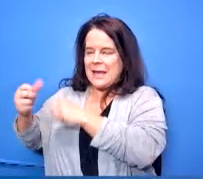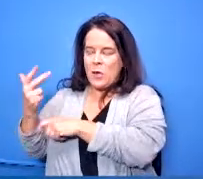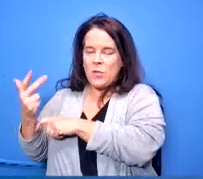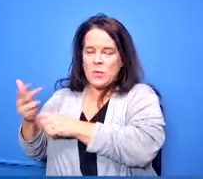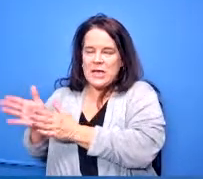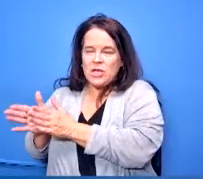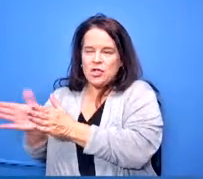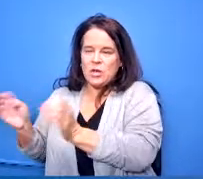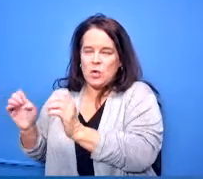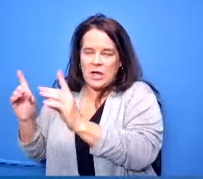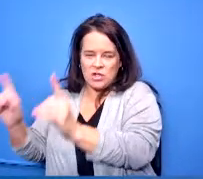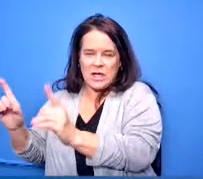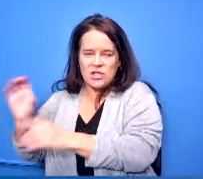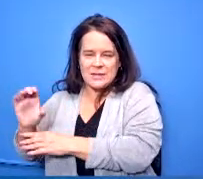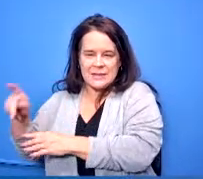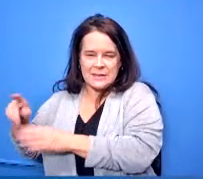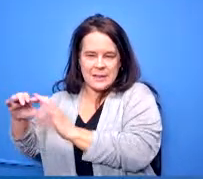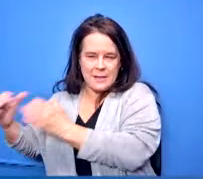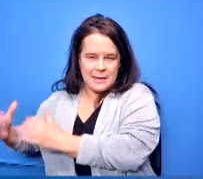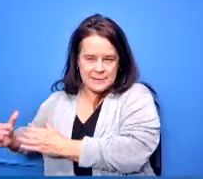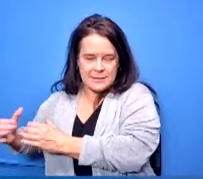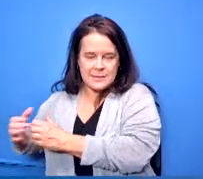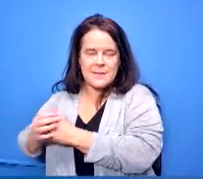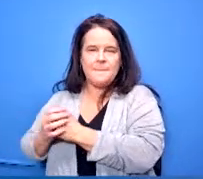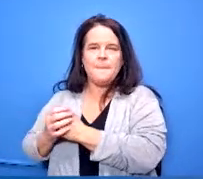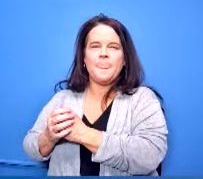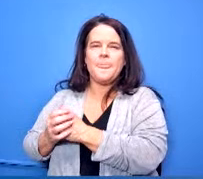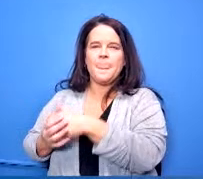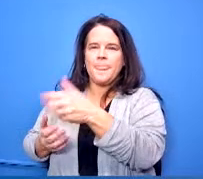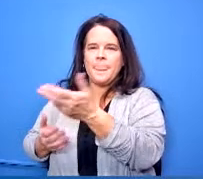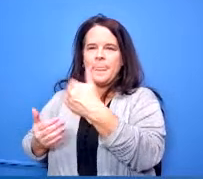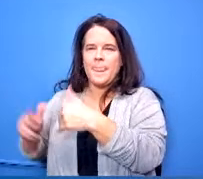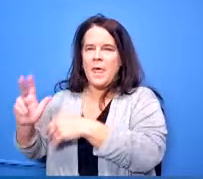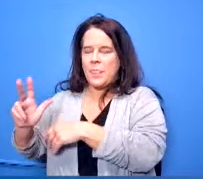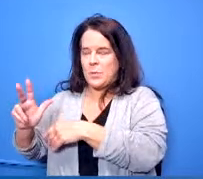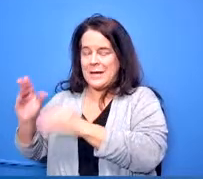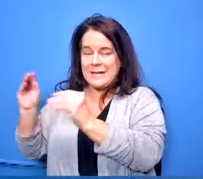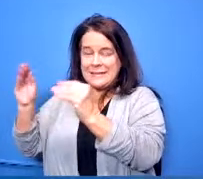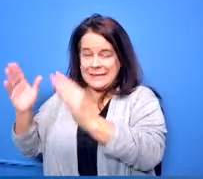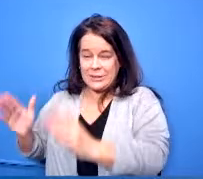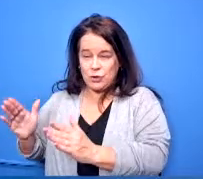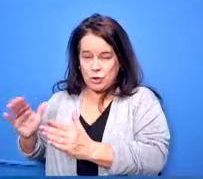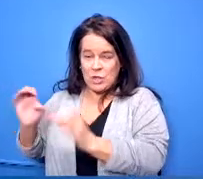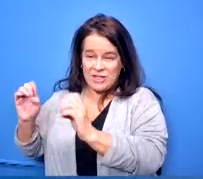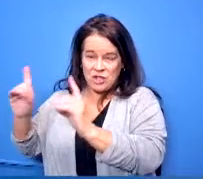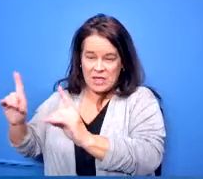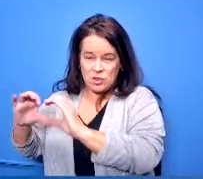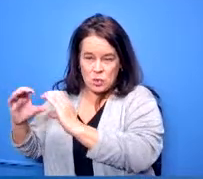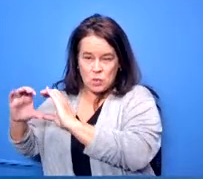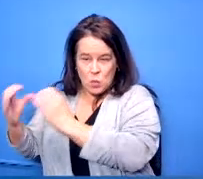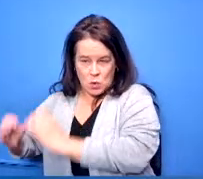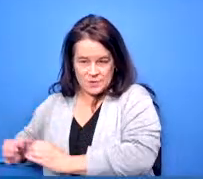college credit plus classes three teacher education courses and then there are pathways